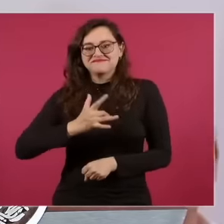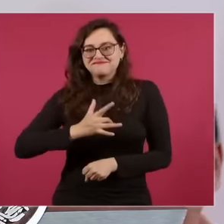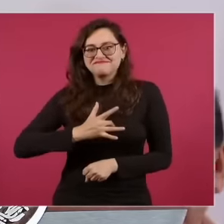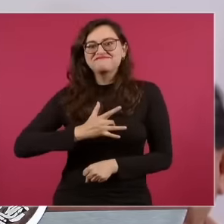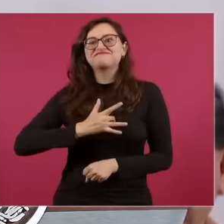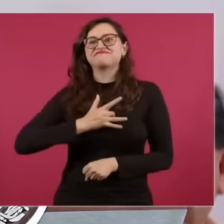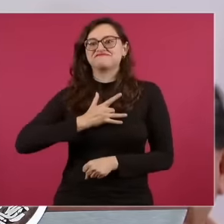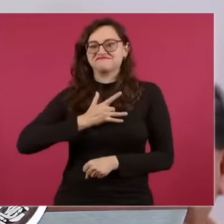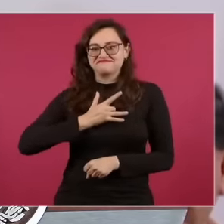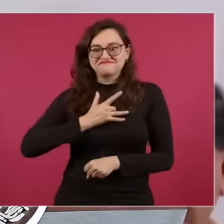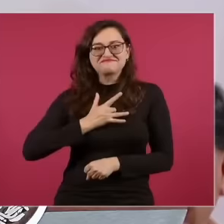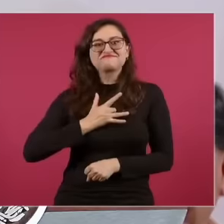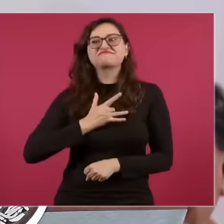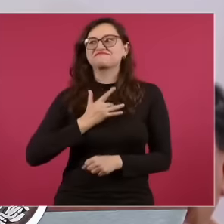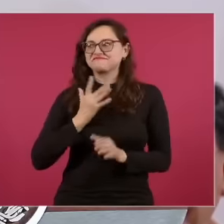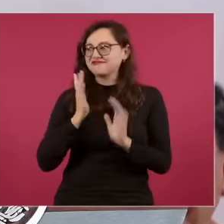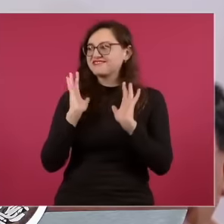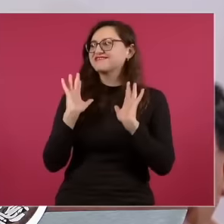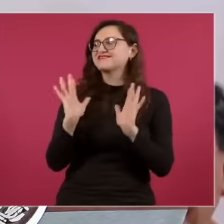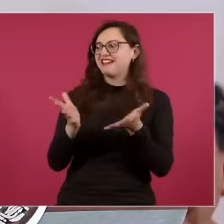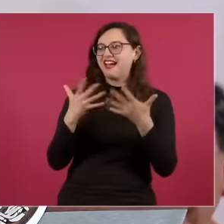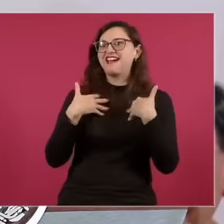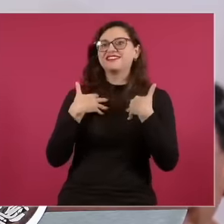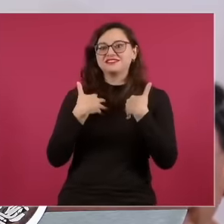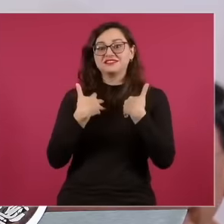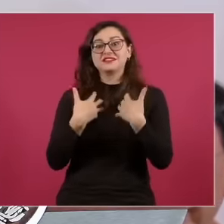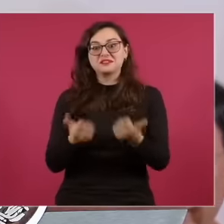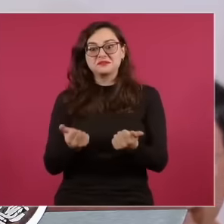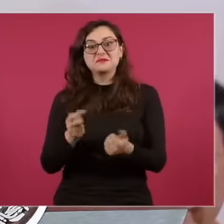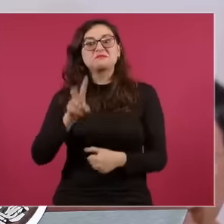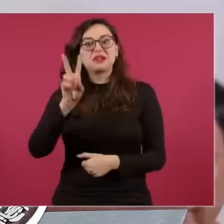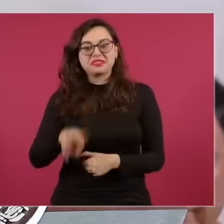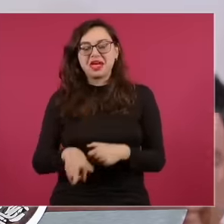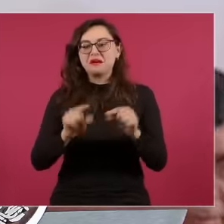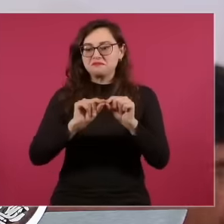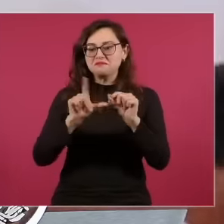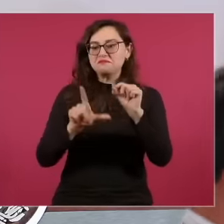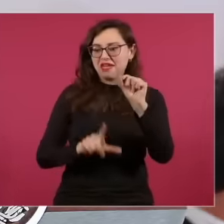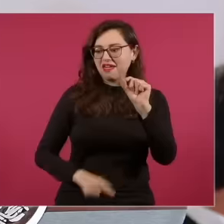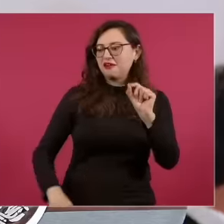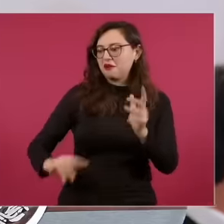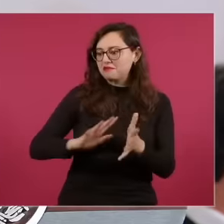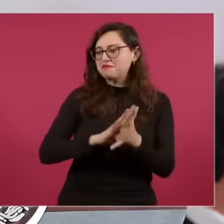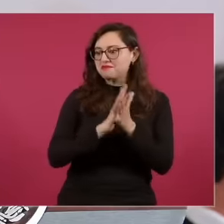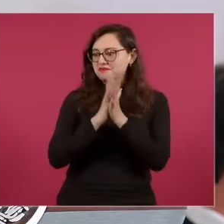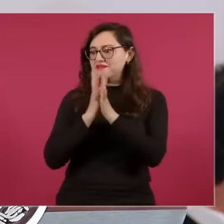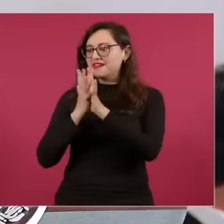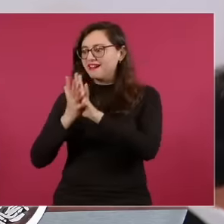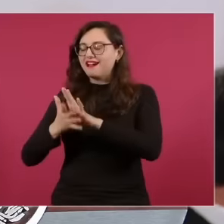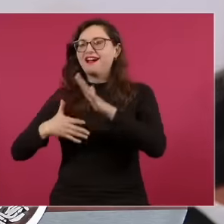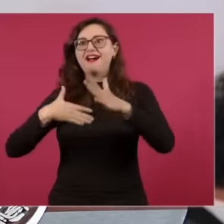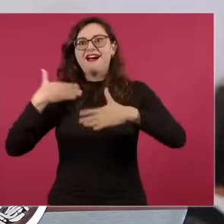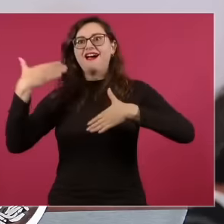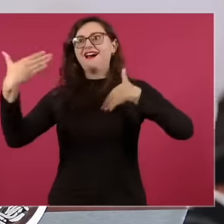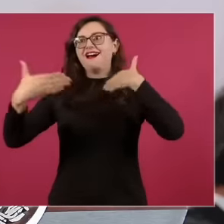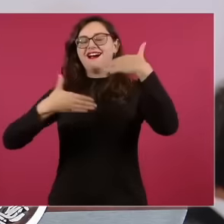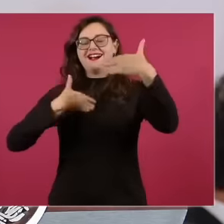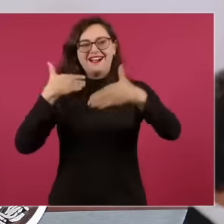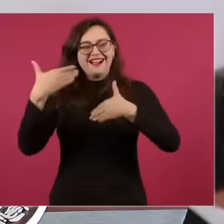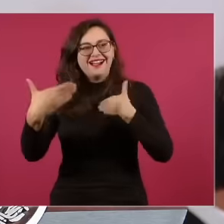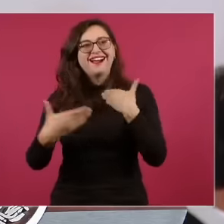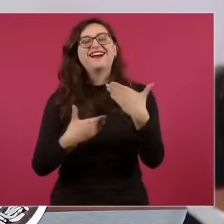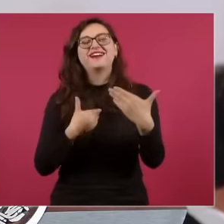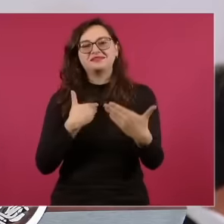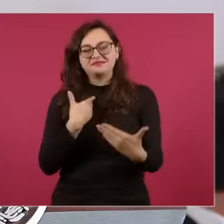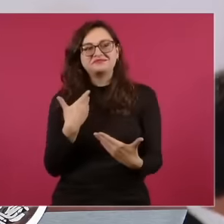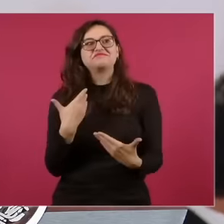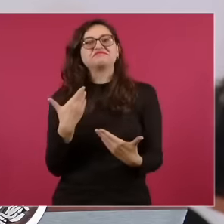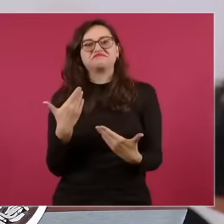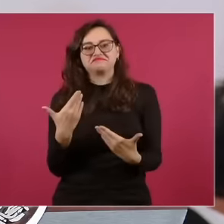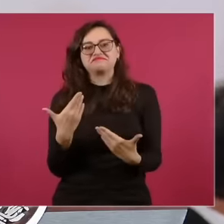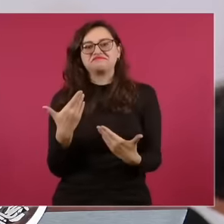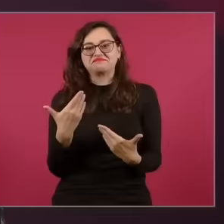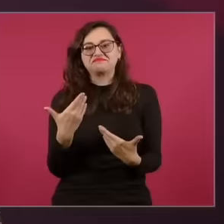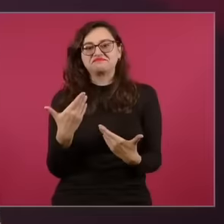that took a long time for Mexico and that makes us very happy and also hopeful so